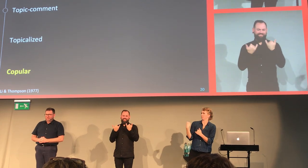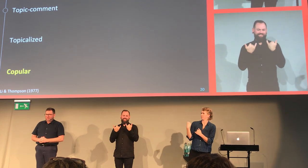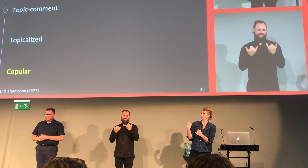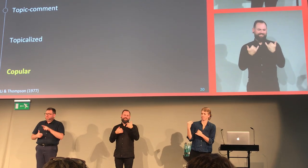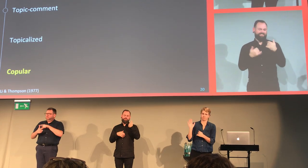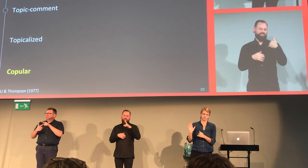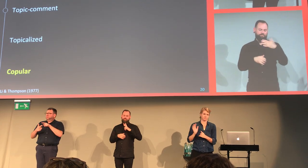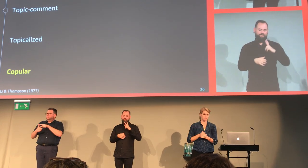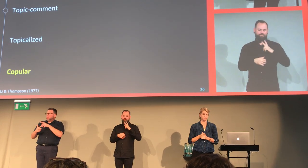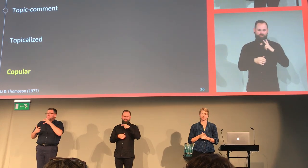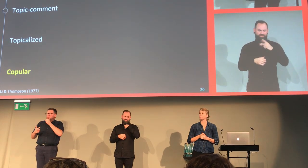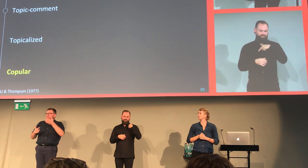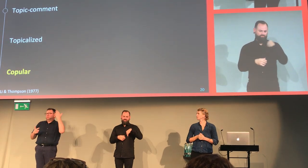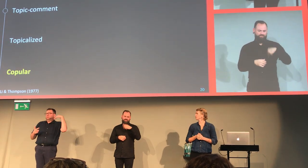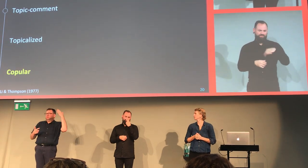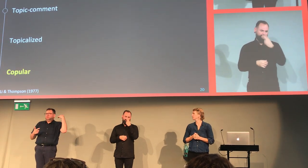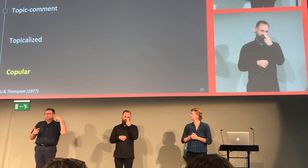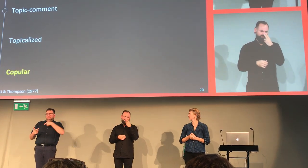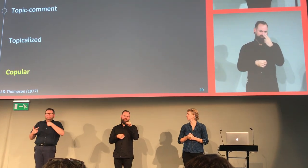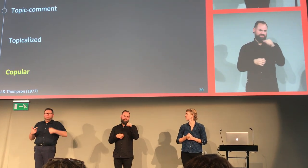but I'm gonna use modern Mandarin for these examples,